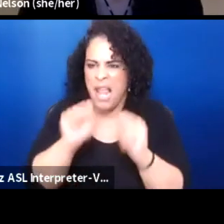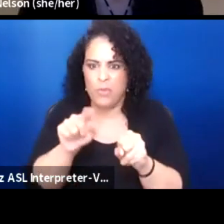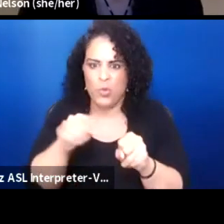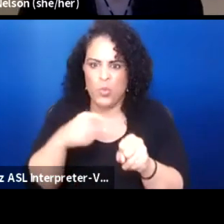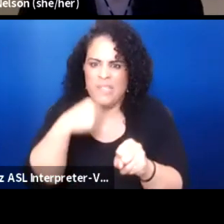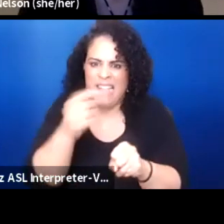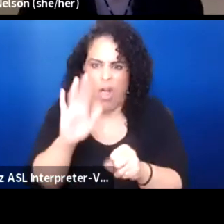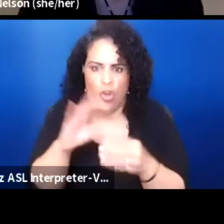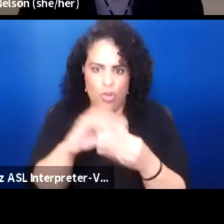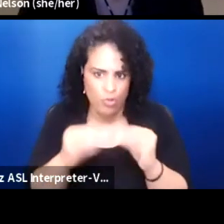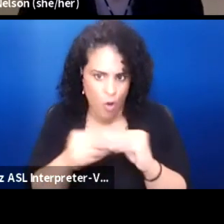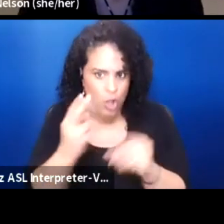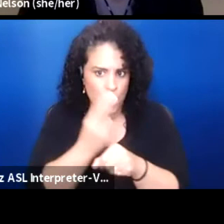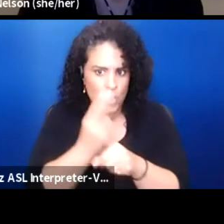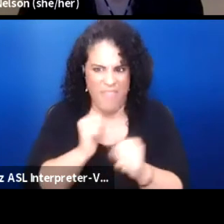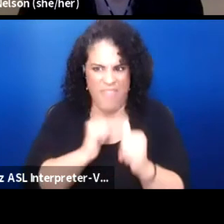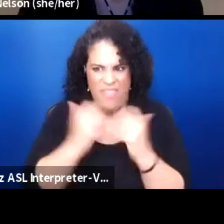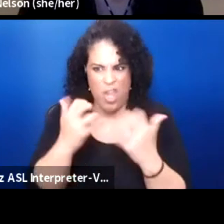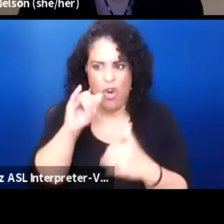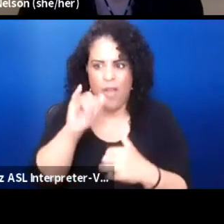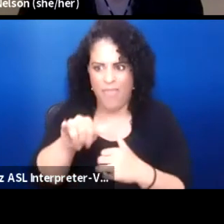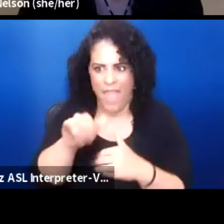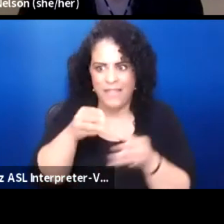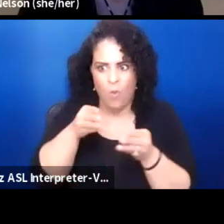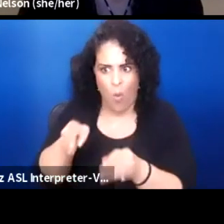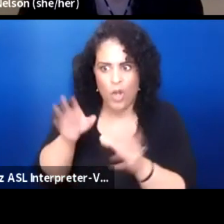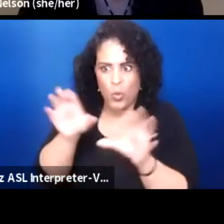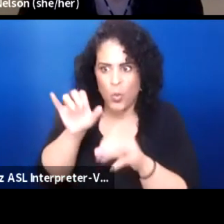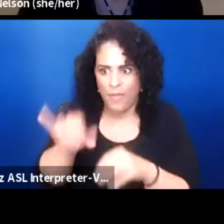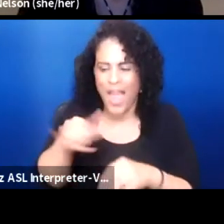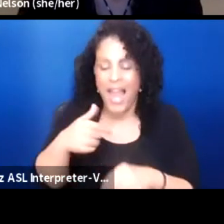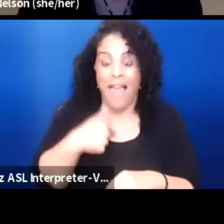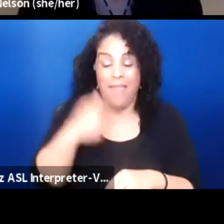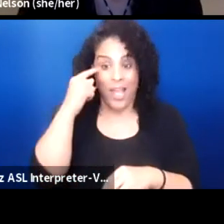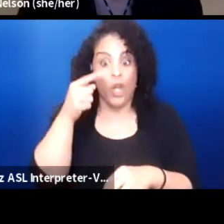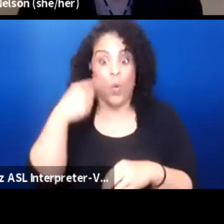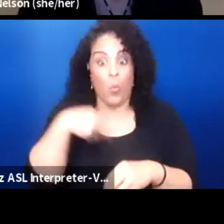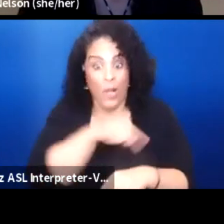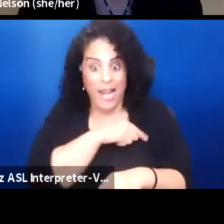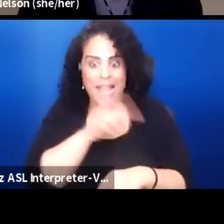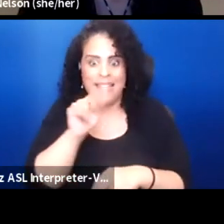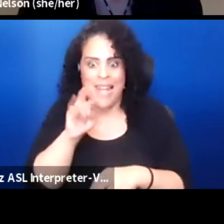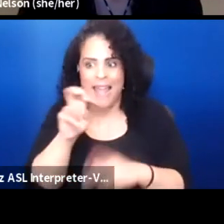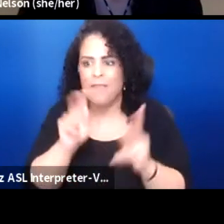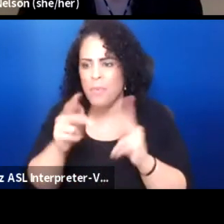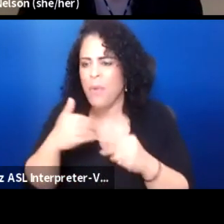and using theaters as vehicles to do that. And I think we as native people have our own ideas